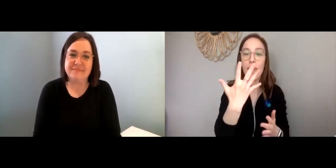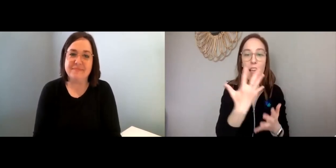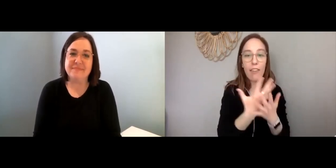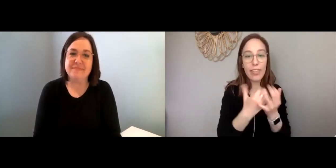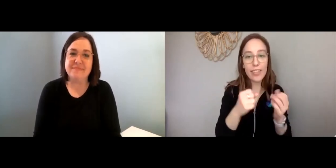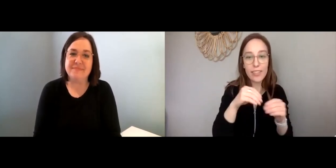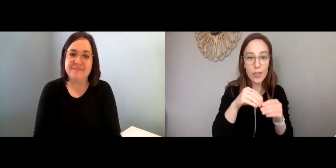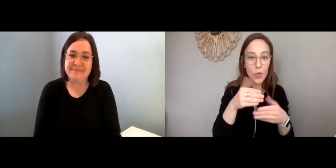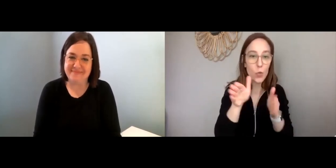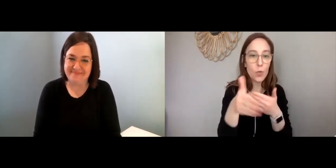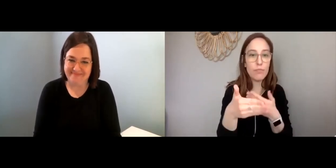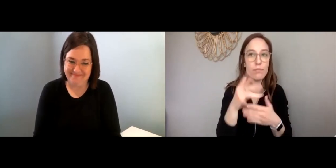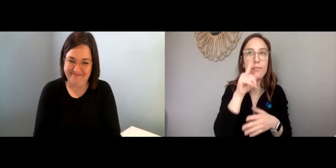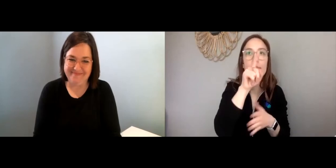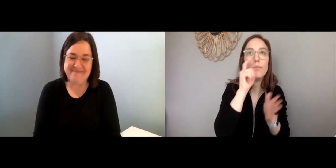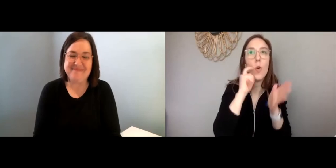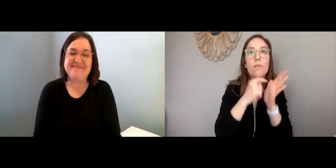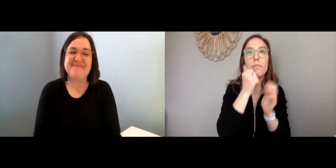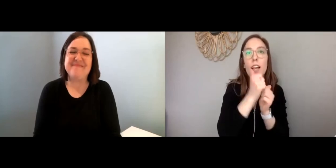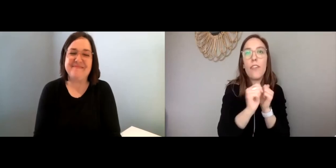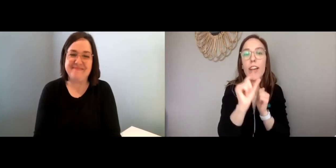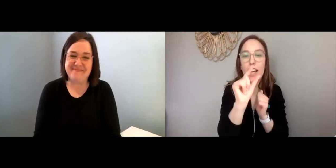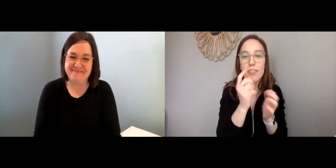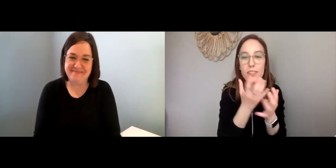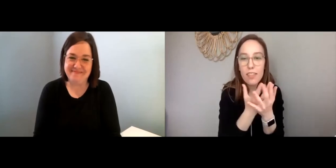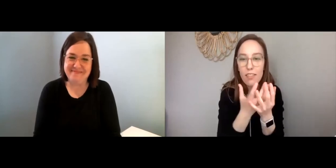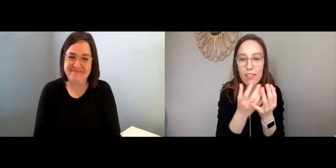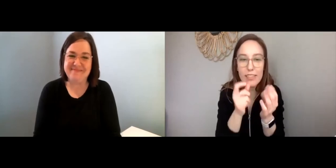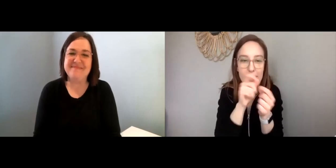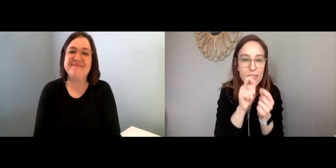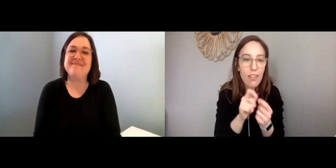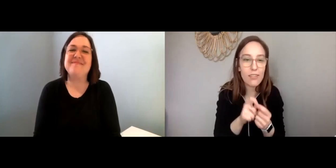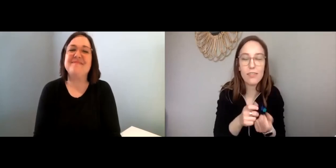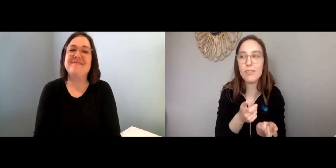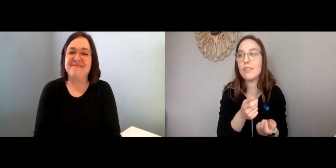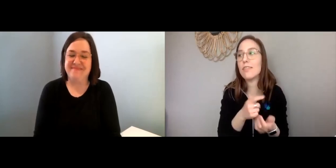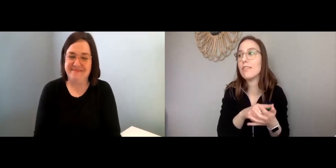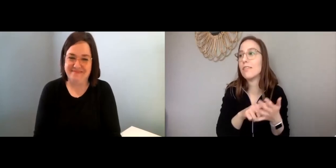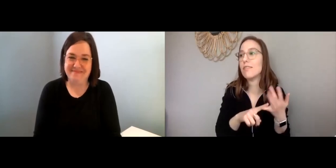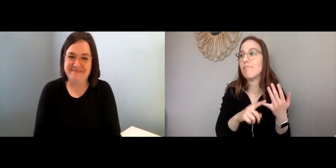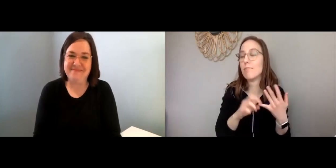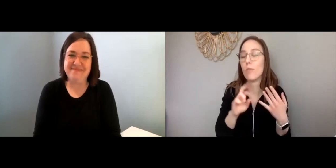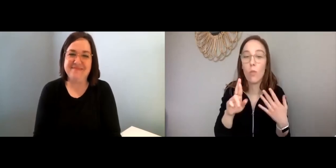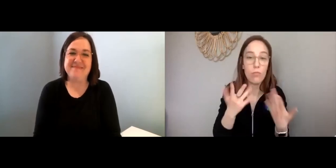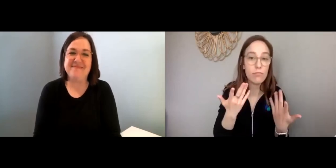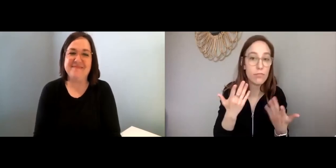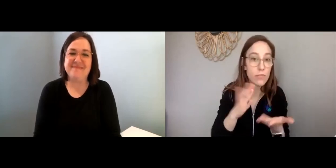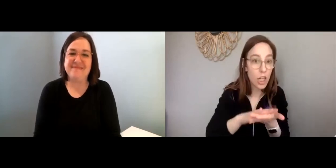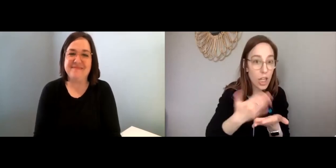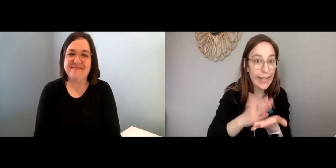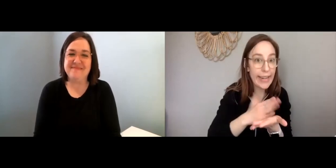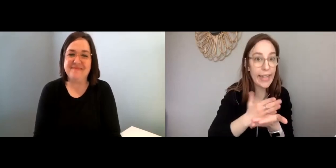One exercise you can do is to look for five things in the room with you, and really pay attention to those details.